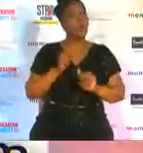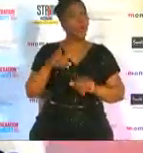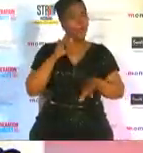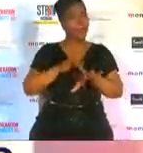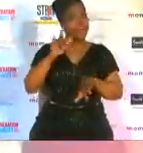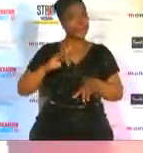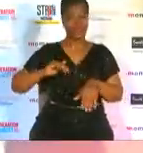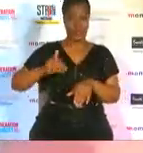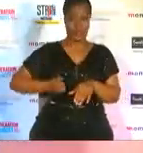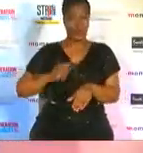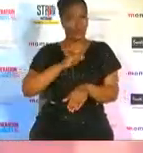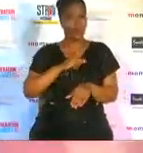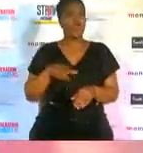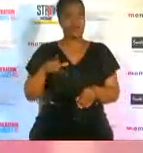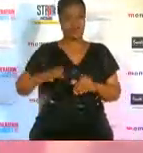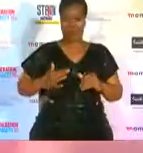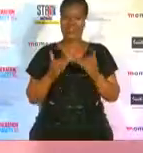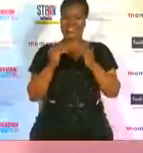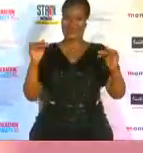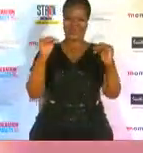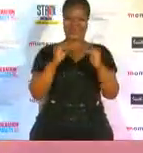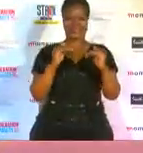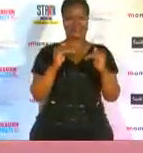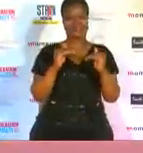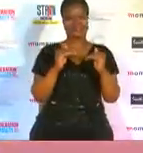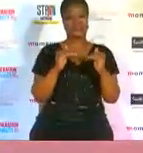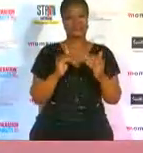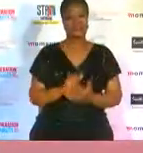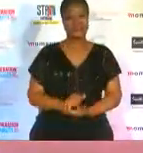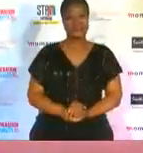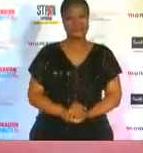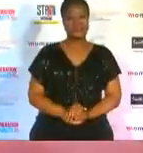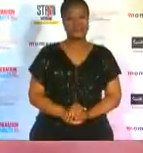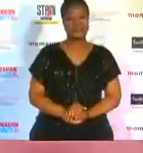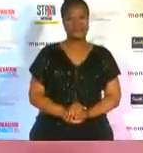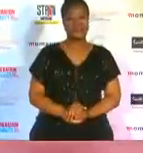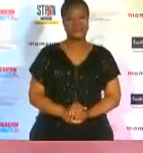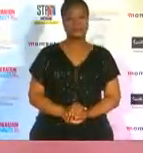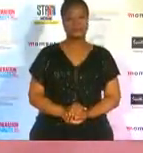calls for